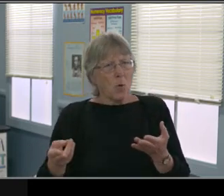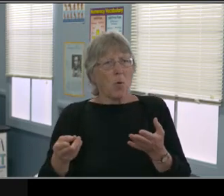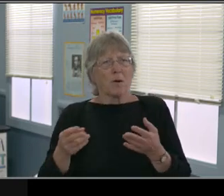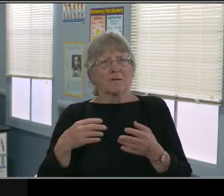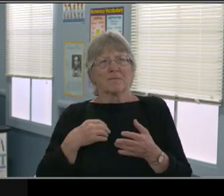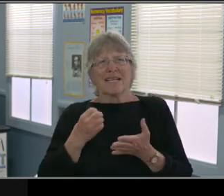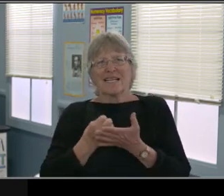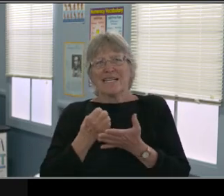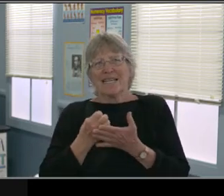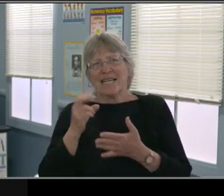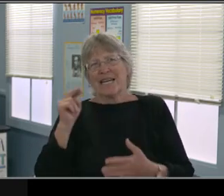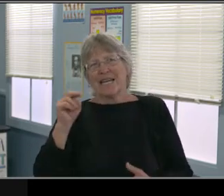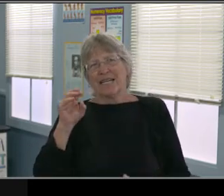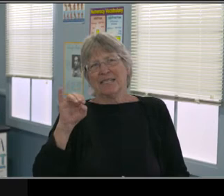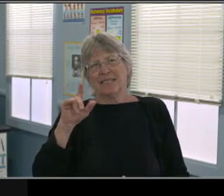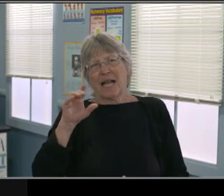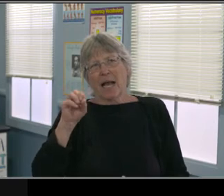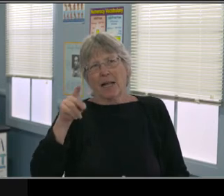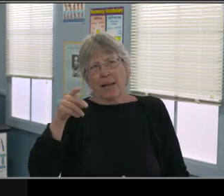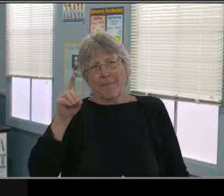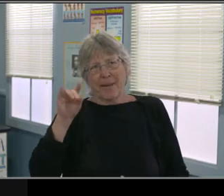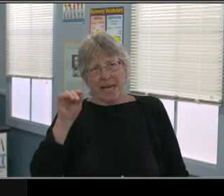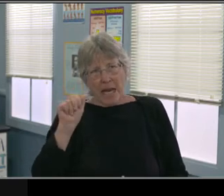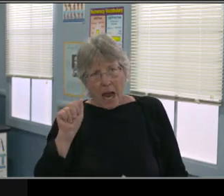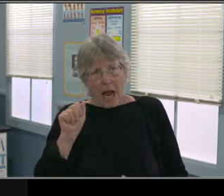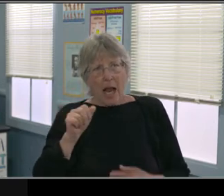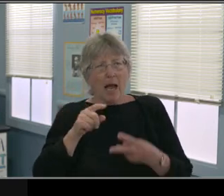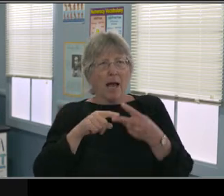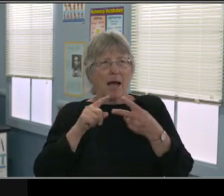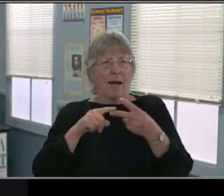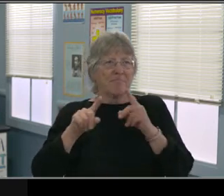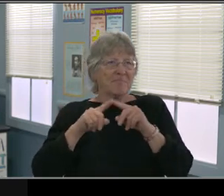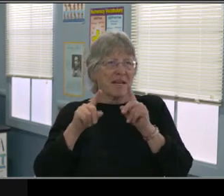be realistic about your expectations. What are we really trying to ask yourself?